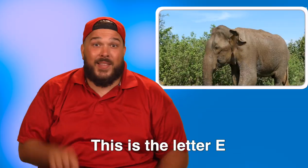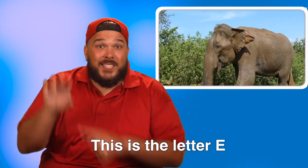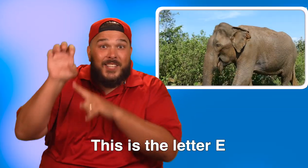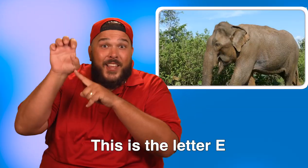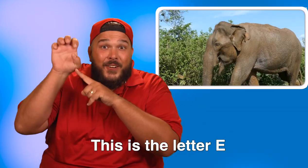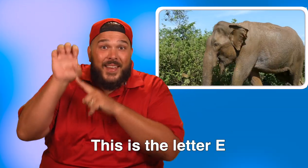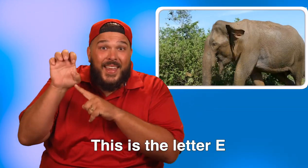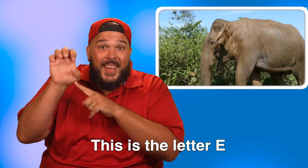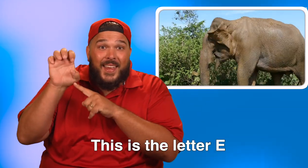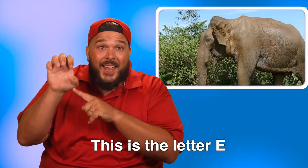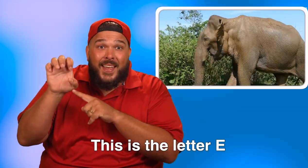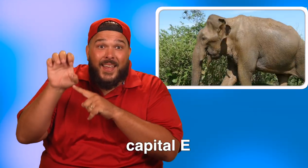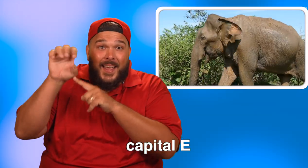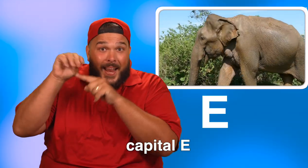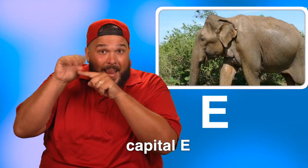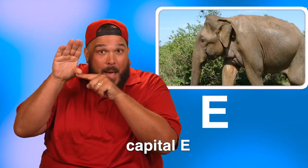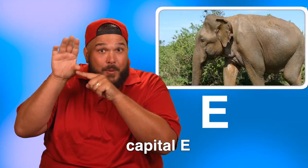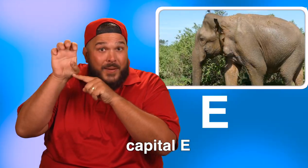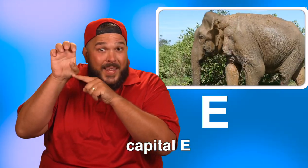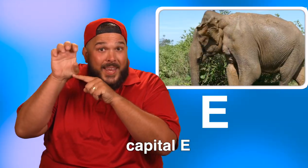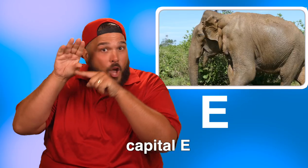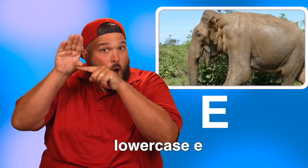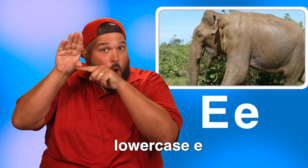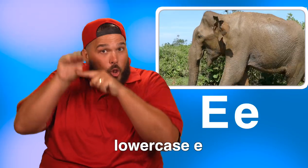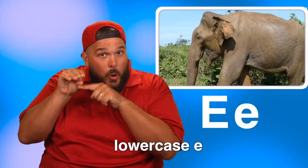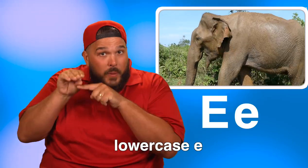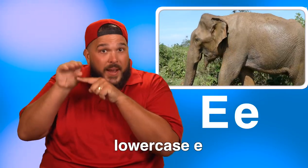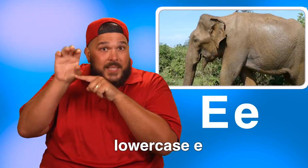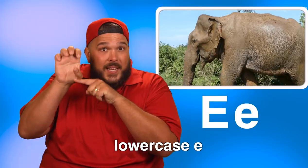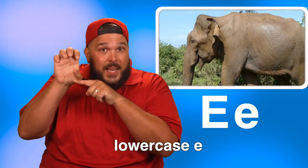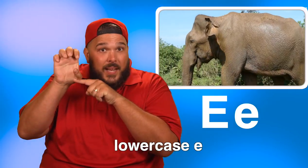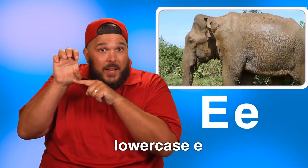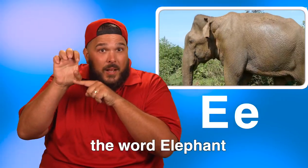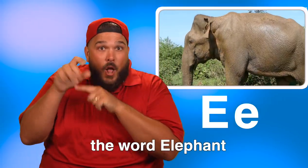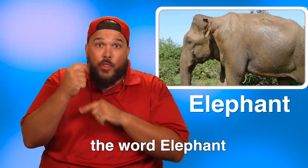This is the letter E. Capital E, lowercase, e.